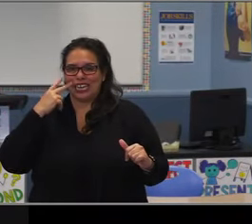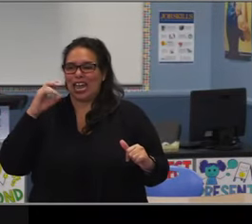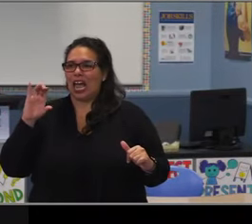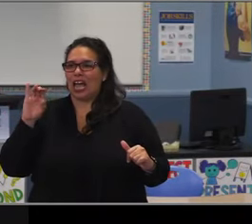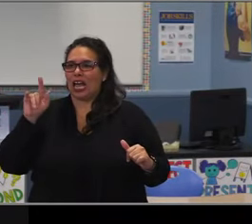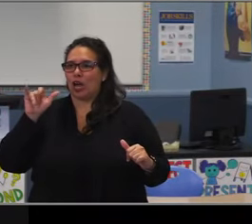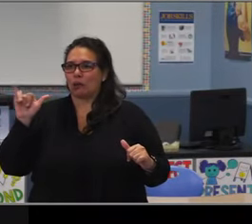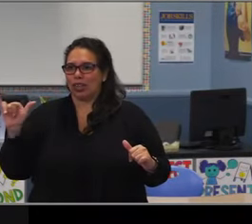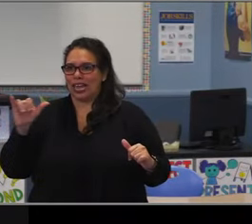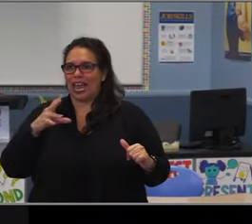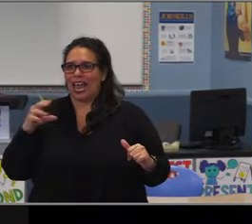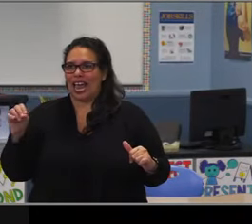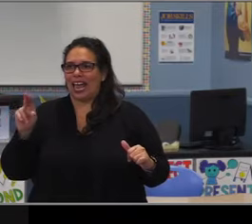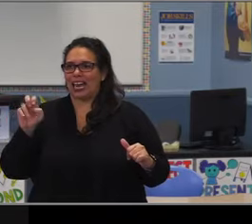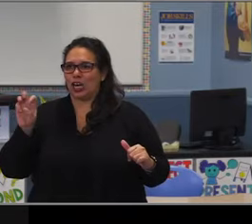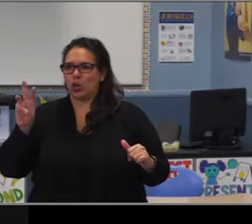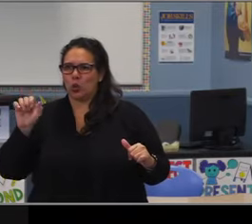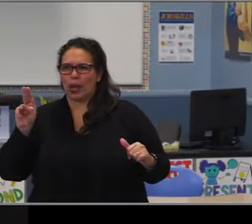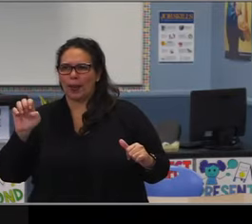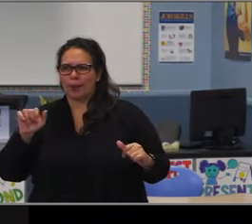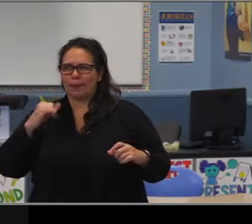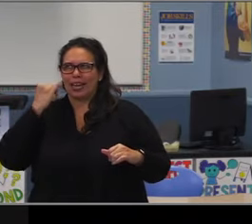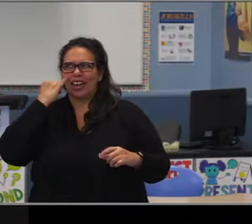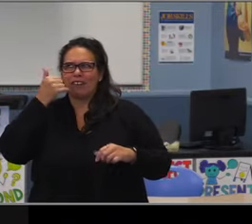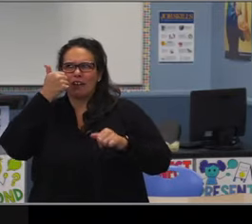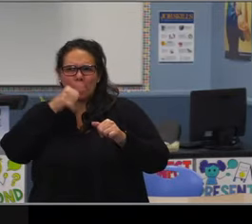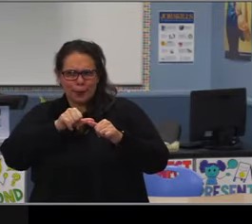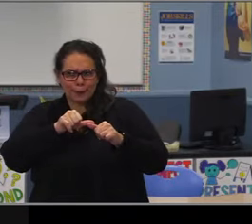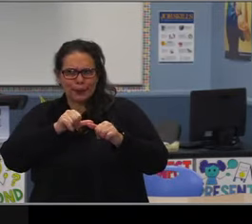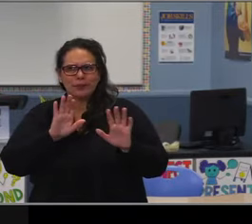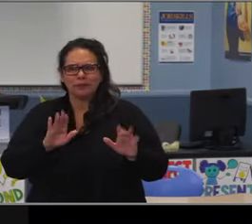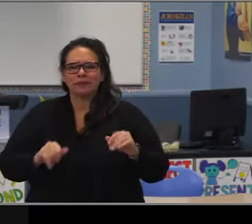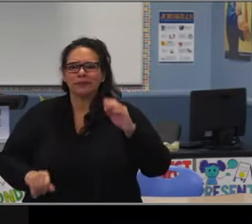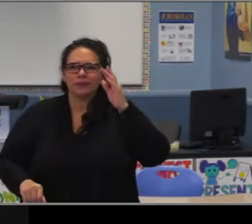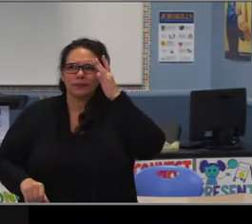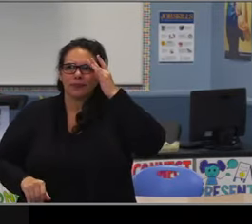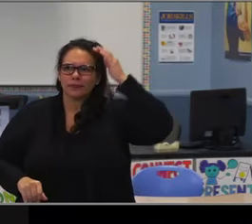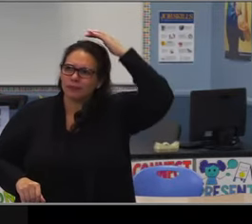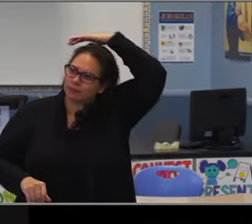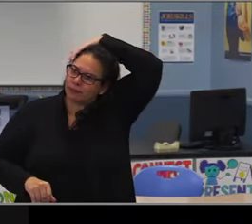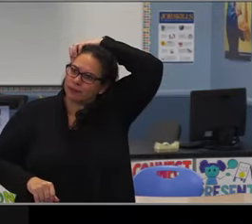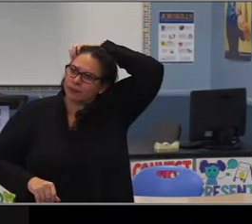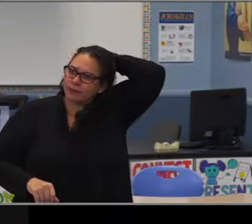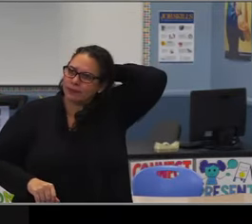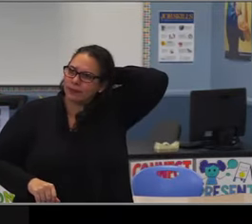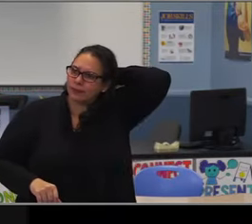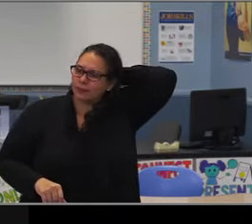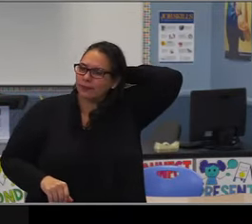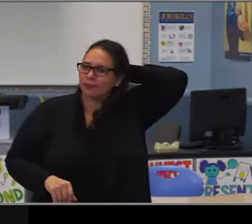So part of making that high school selection into a pathway is really having some exposure to that industry,